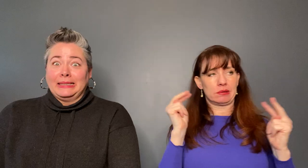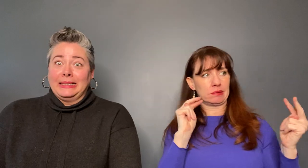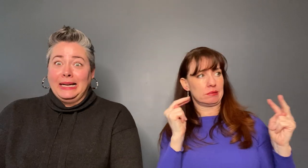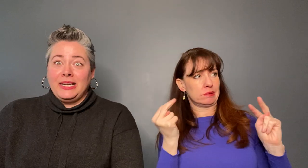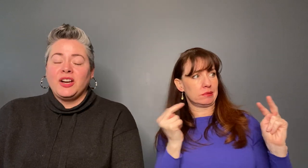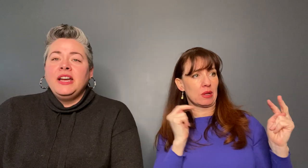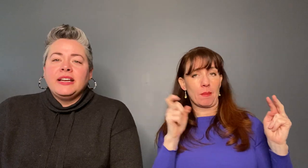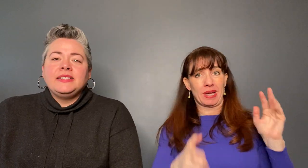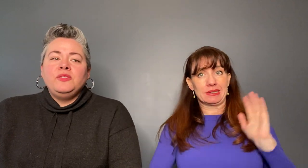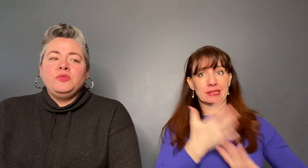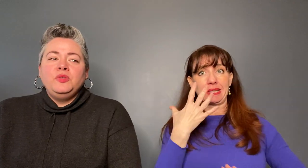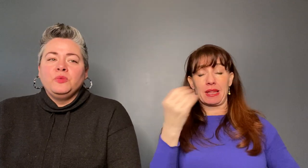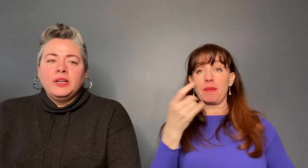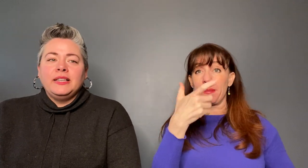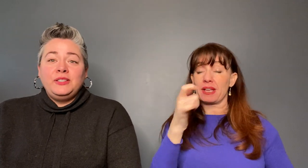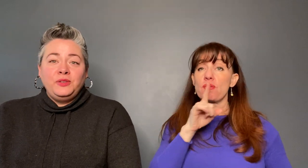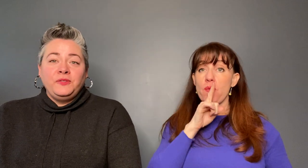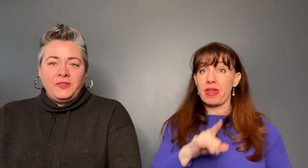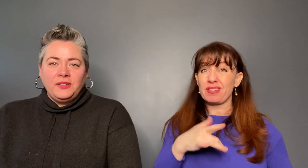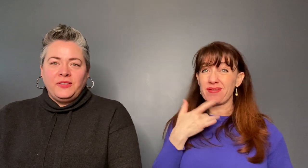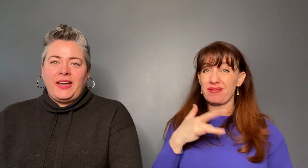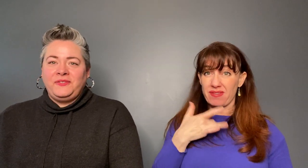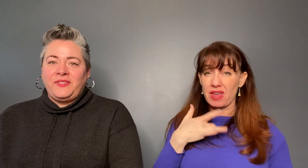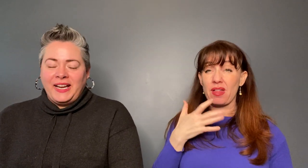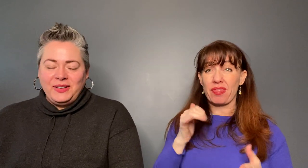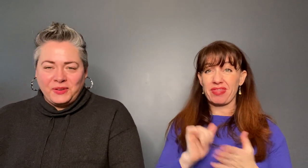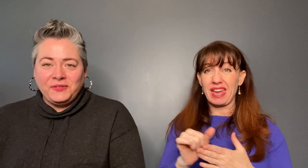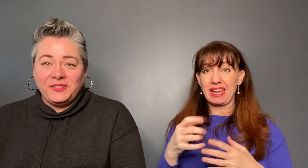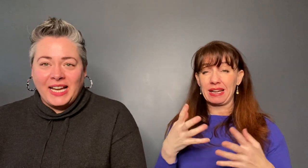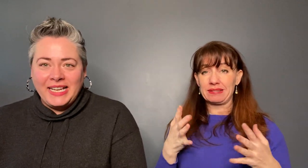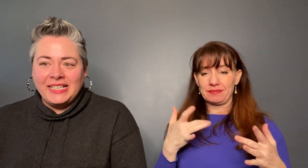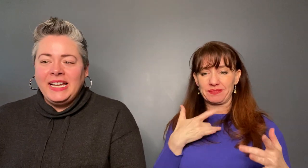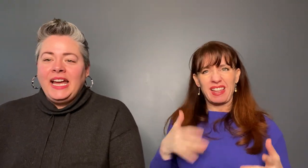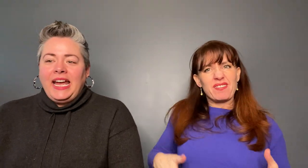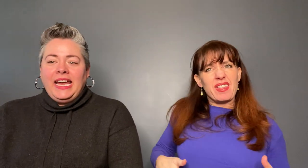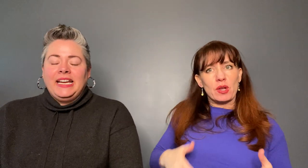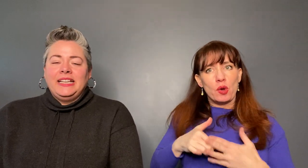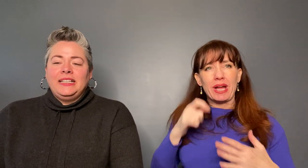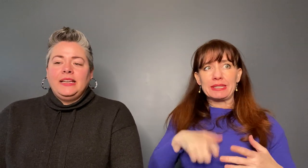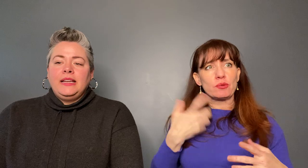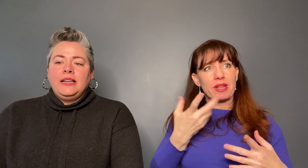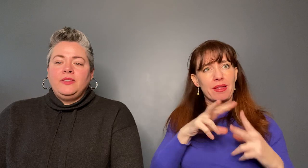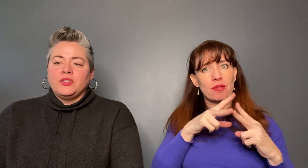because you really do feel that fight or flight There's